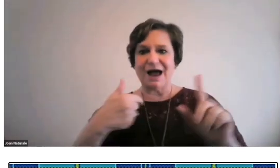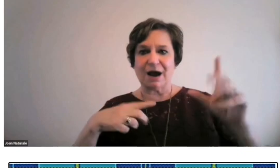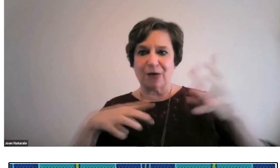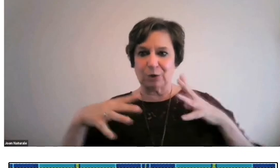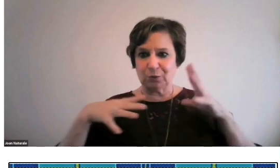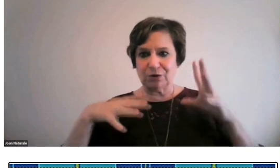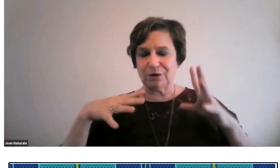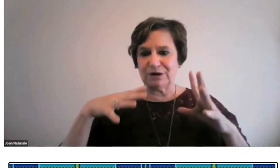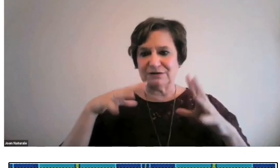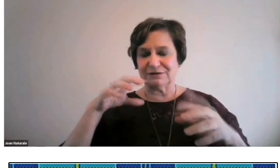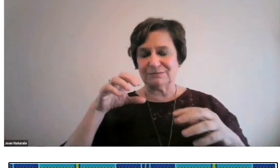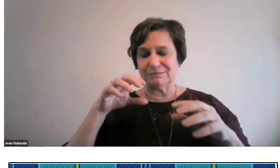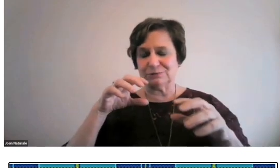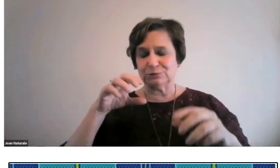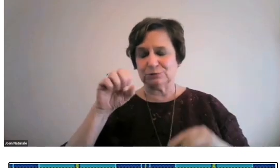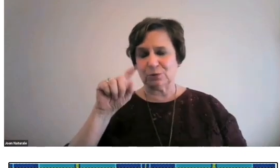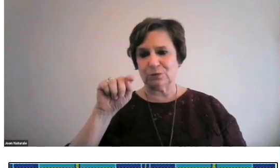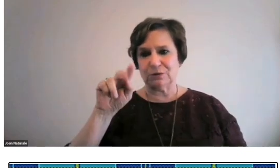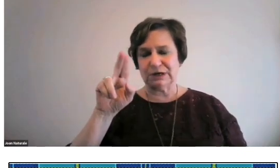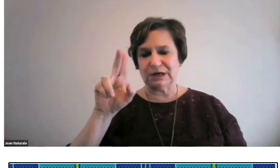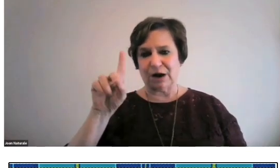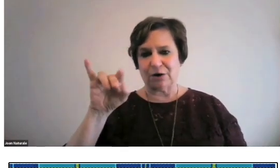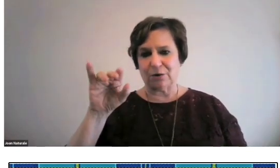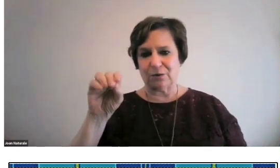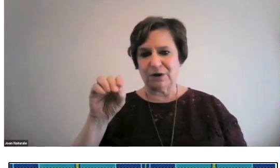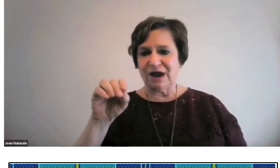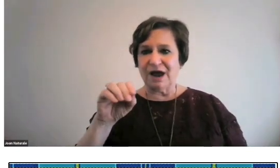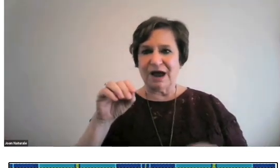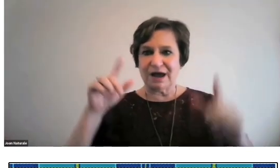He had a Hollywood studio.